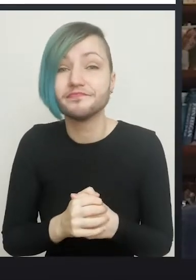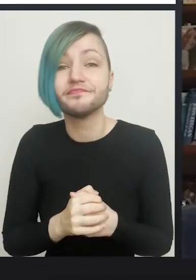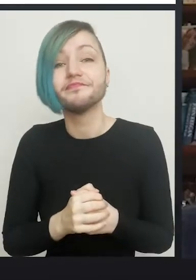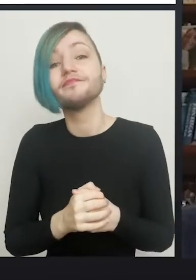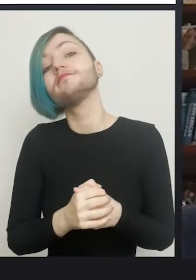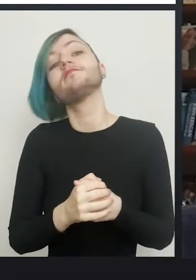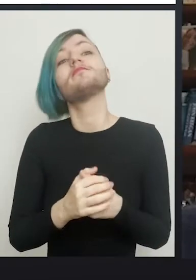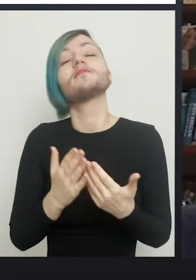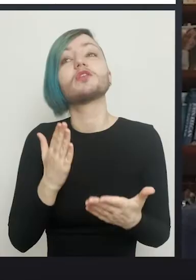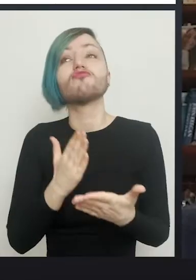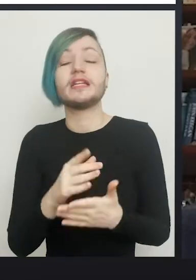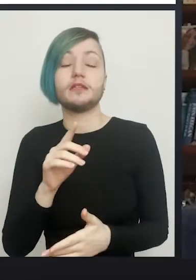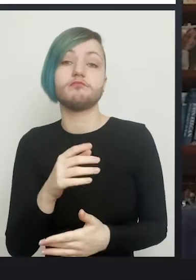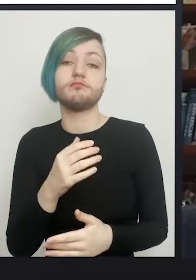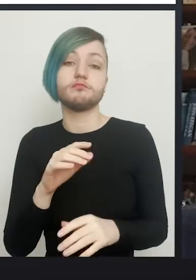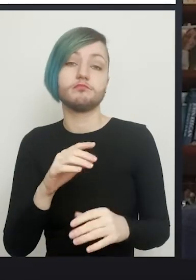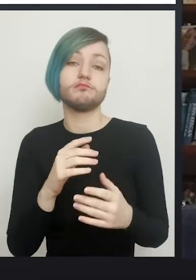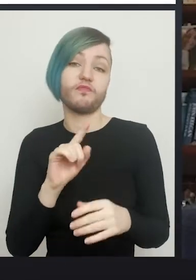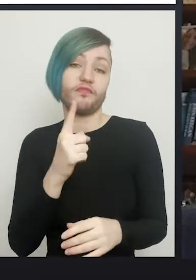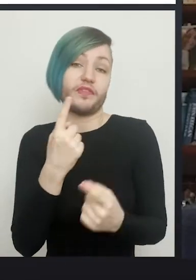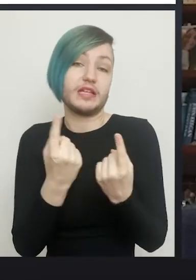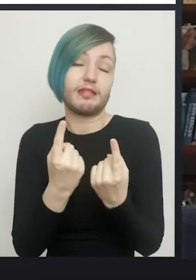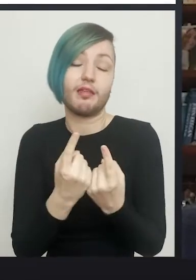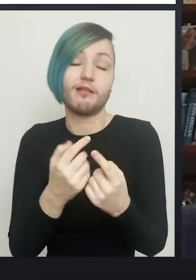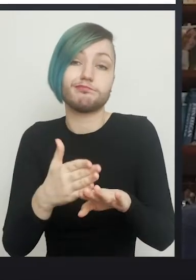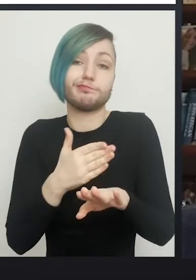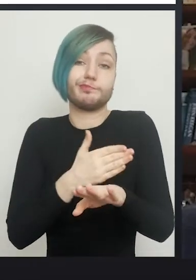I suppose the first thing to say is that there's always this run-up to surgery, isn't there? So,